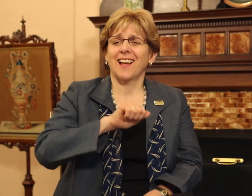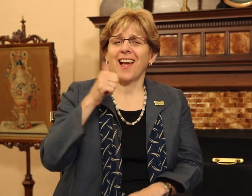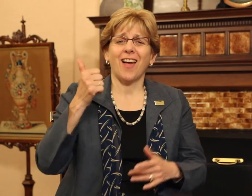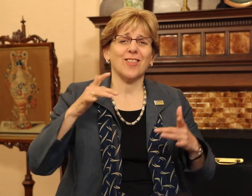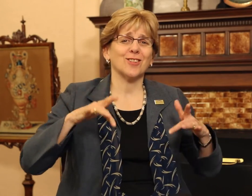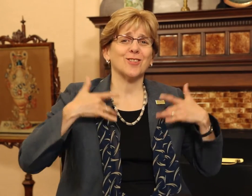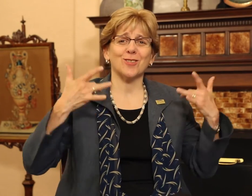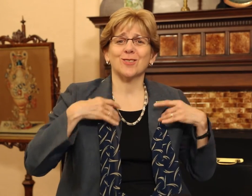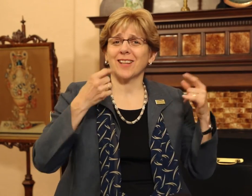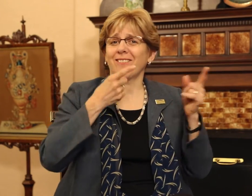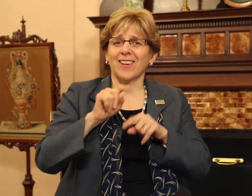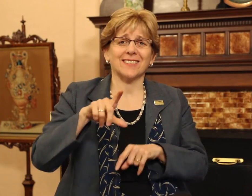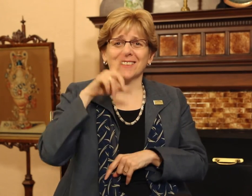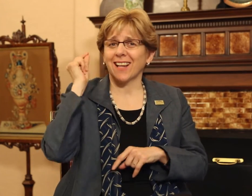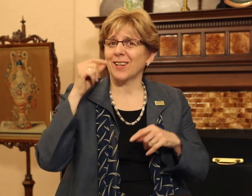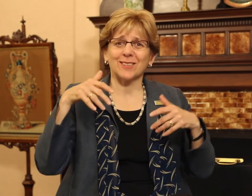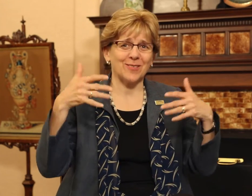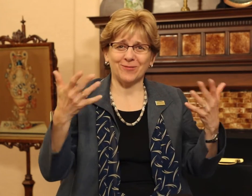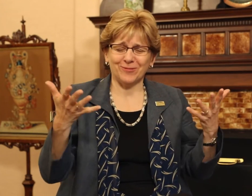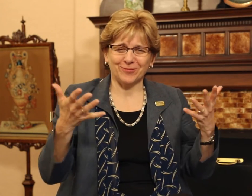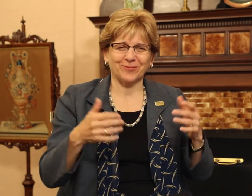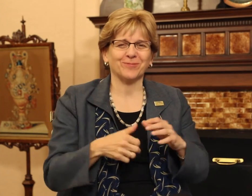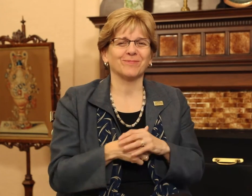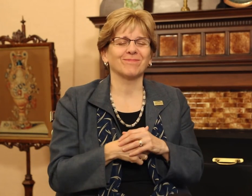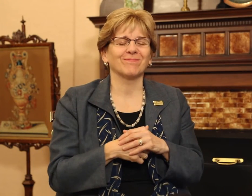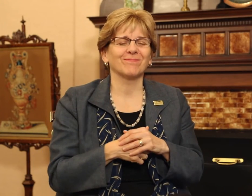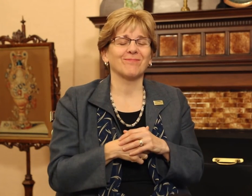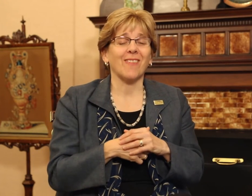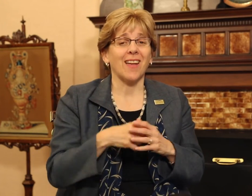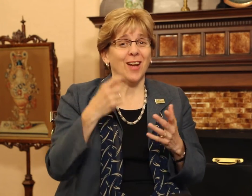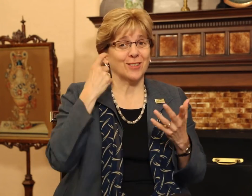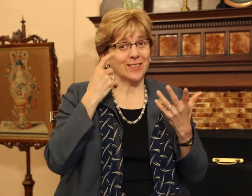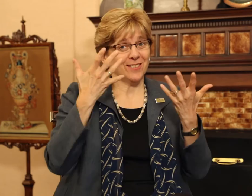Other news about event that's happening at Gallaudet --